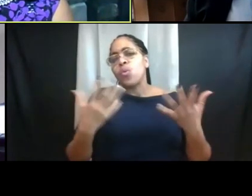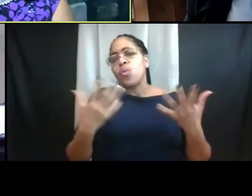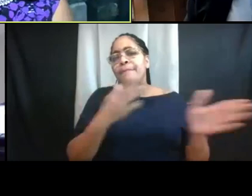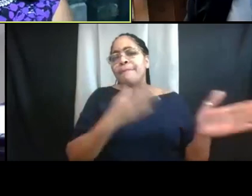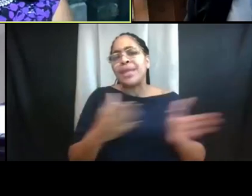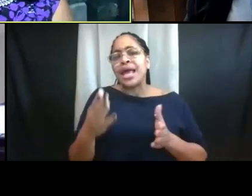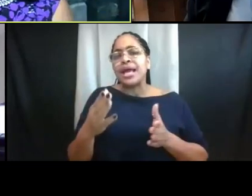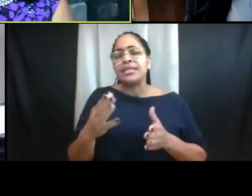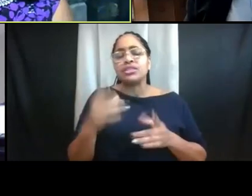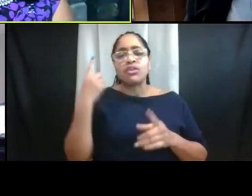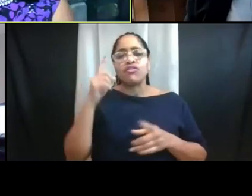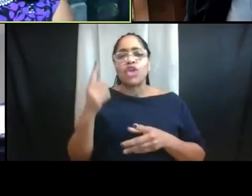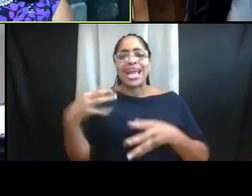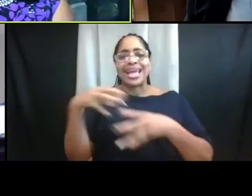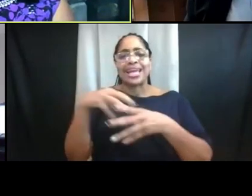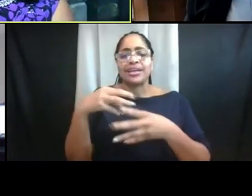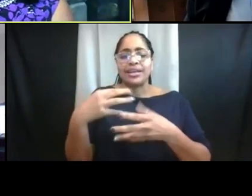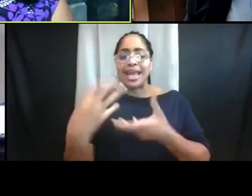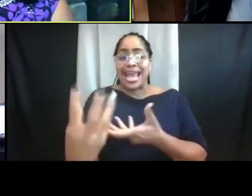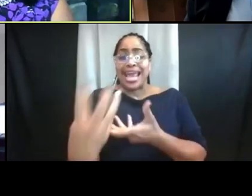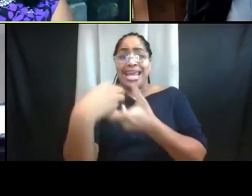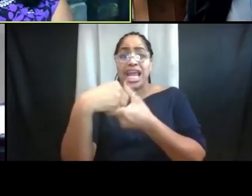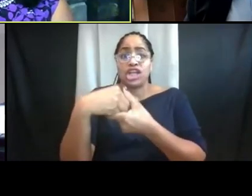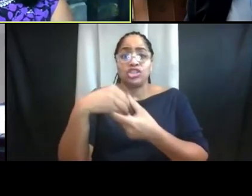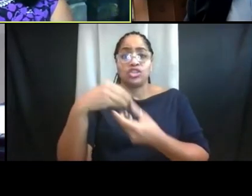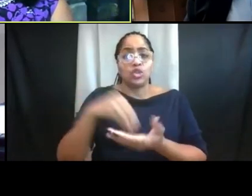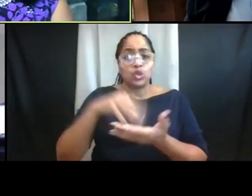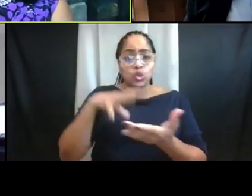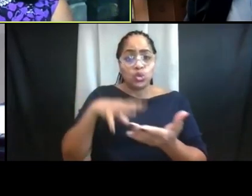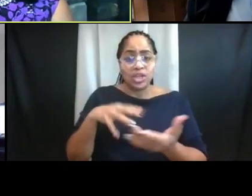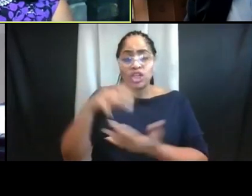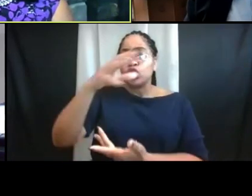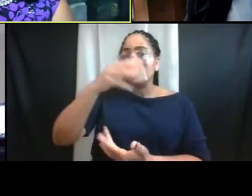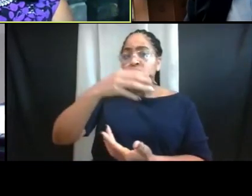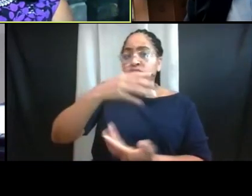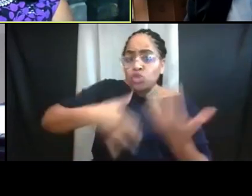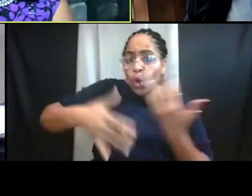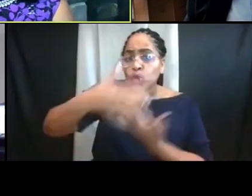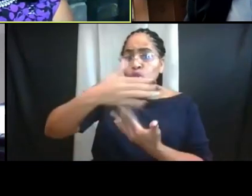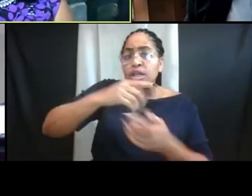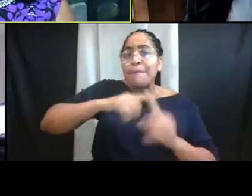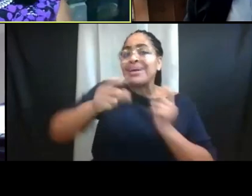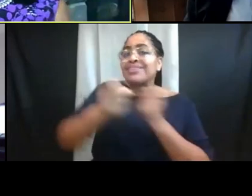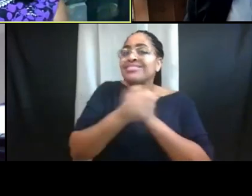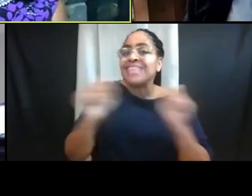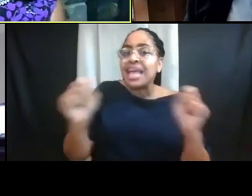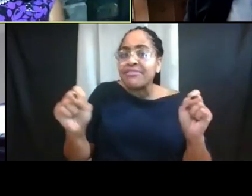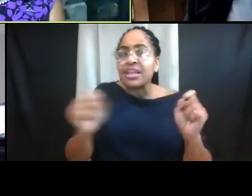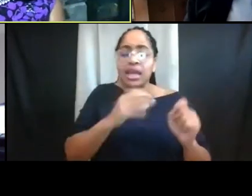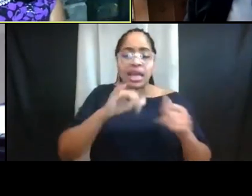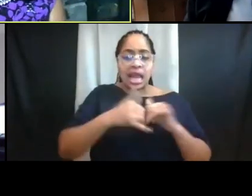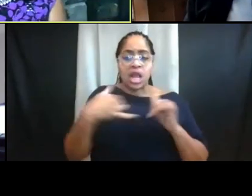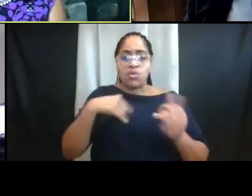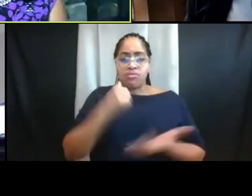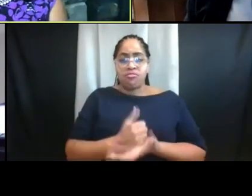"to engage students socially yet safely? "And how will we help students who are feeling isolated,